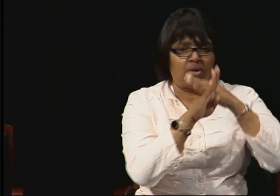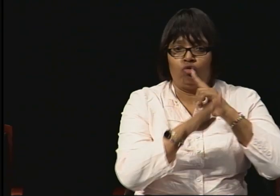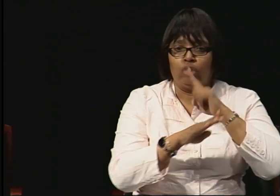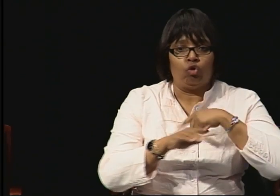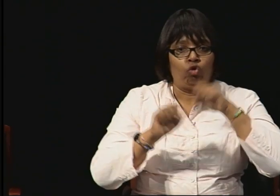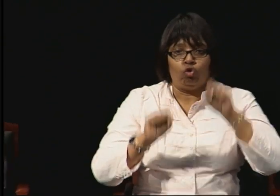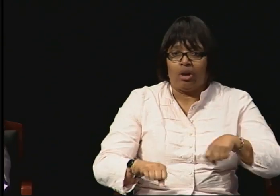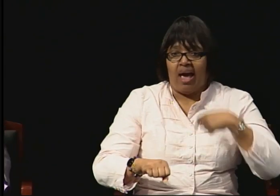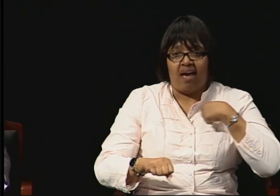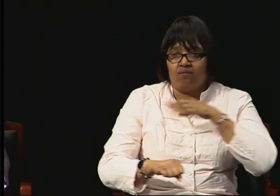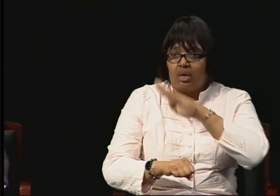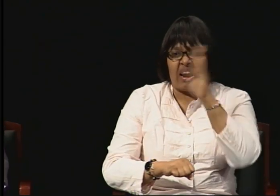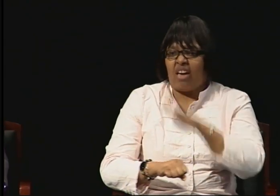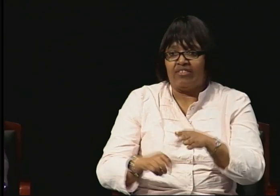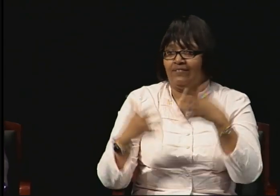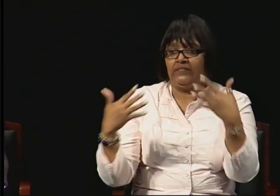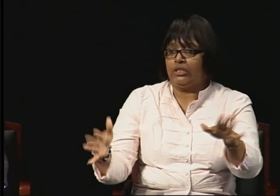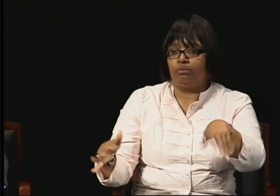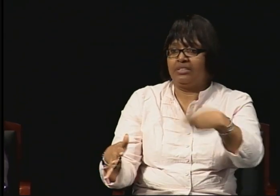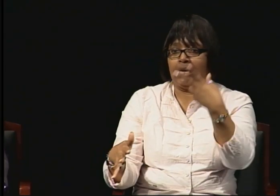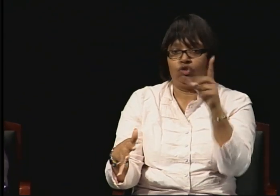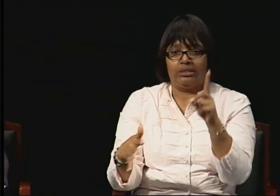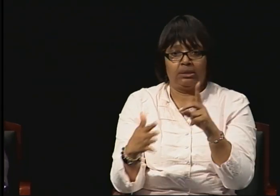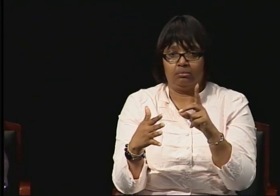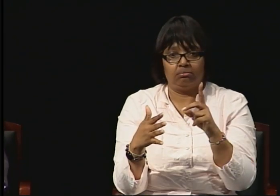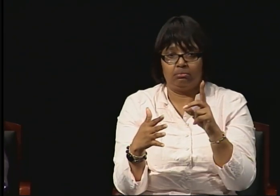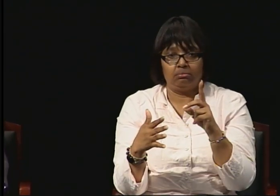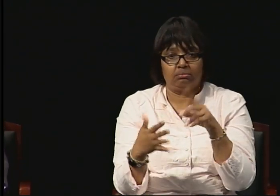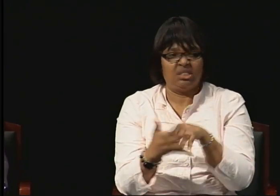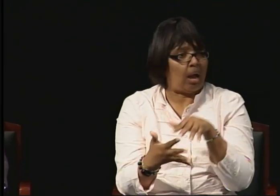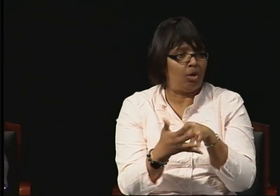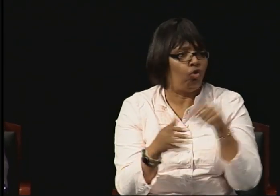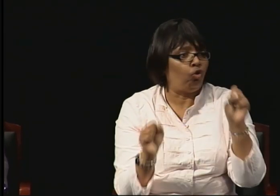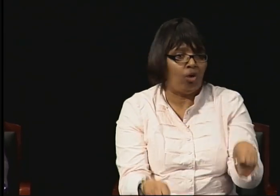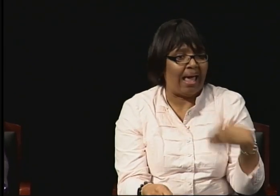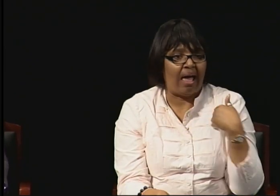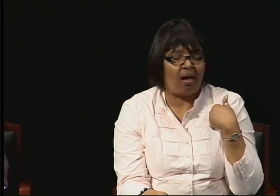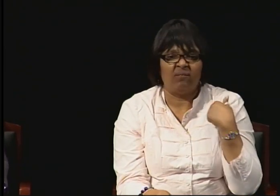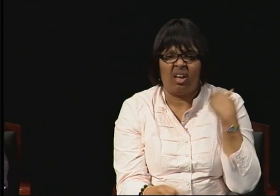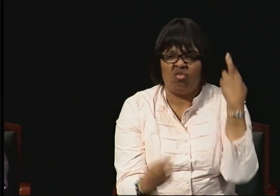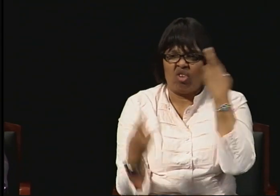So I realized that the key was actually having a mentor.